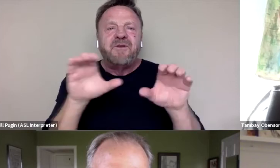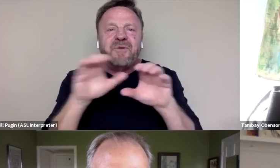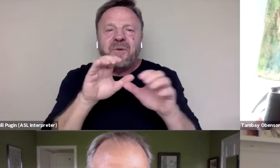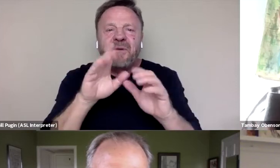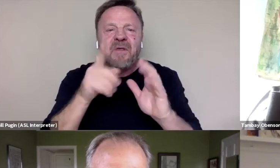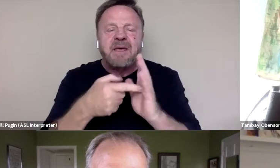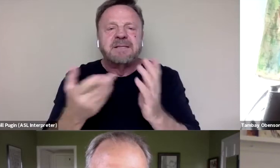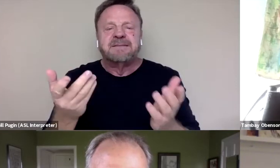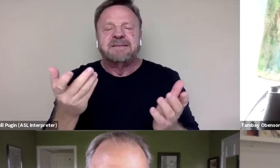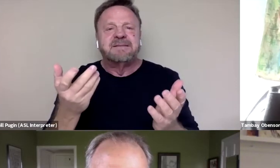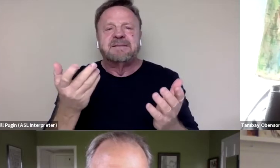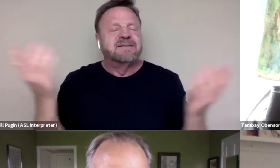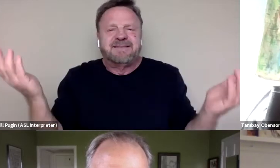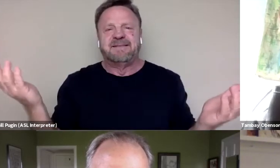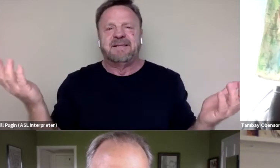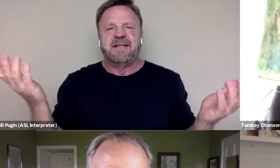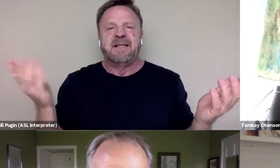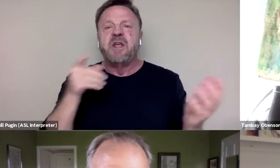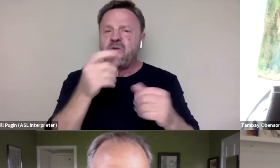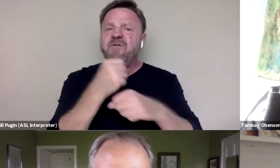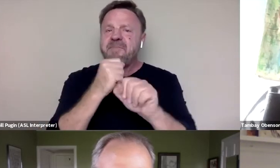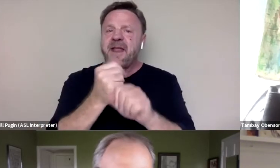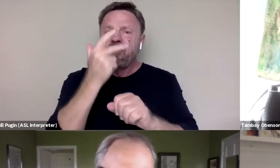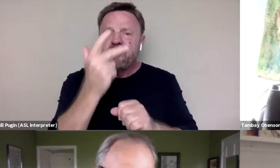And you've made three documentaries, Kirby,